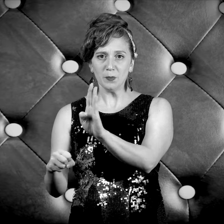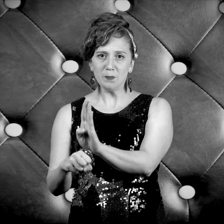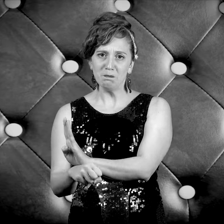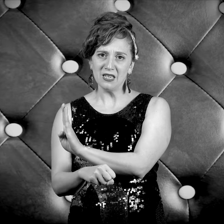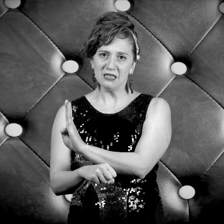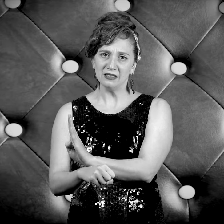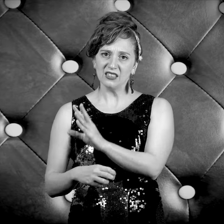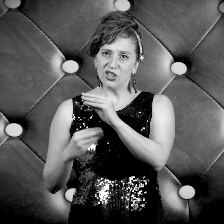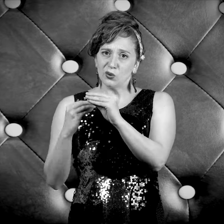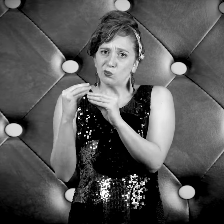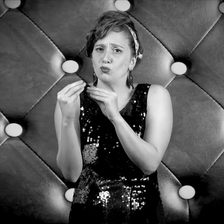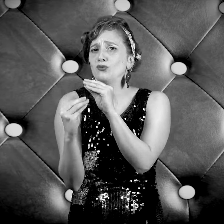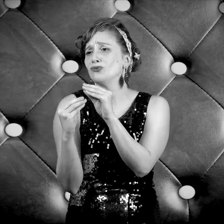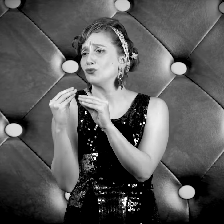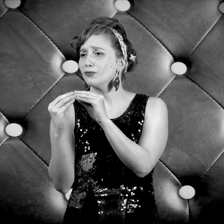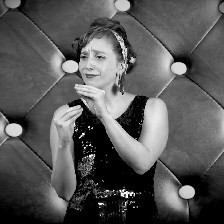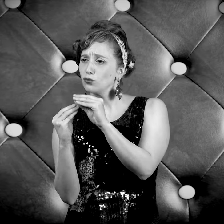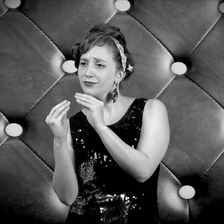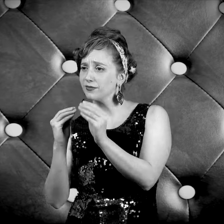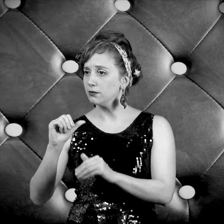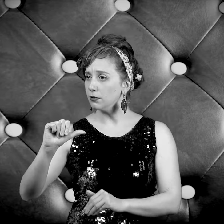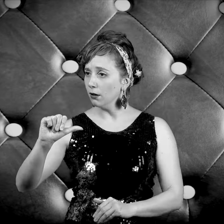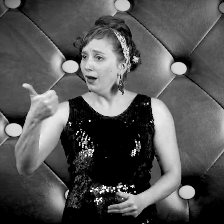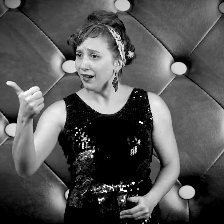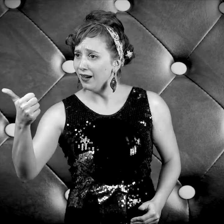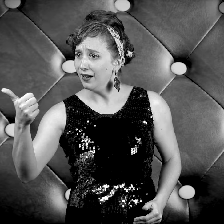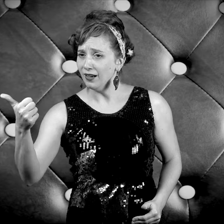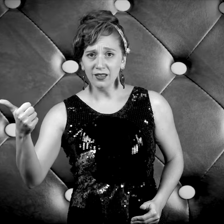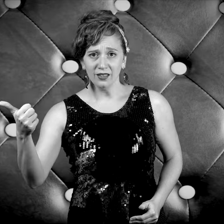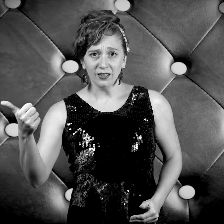Busy kissing someone else